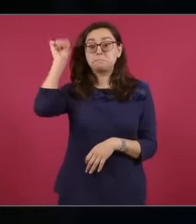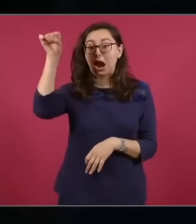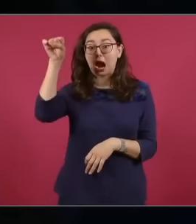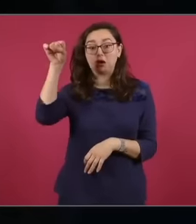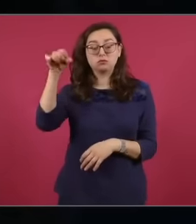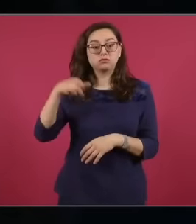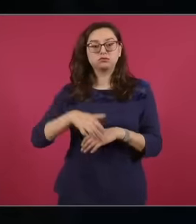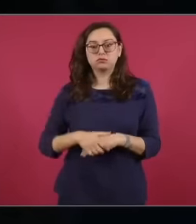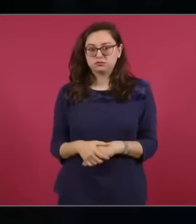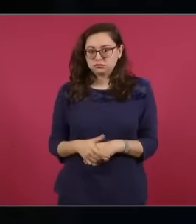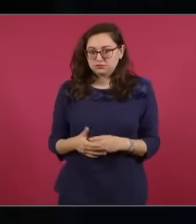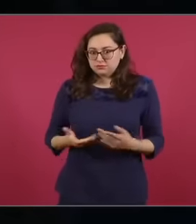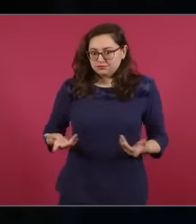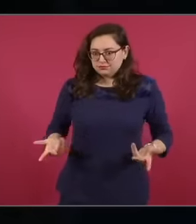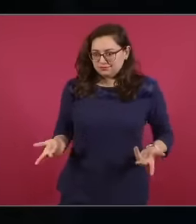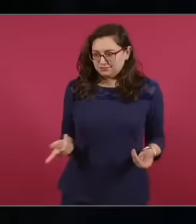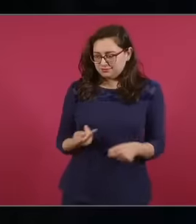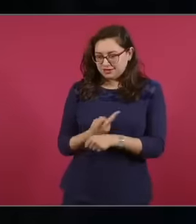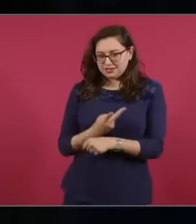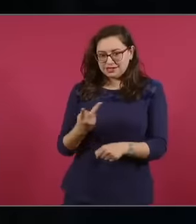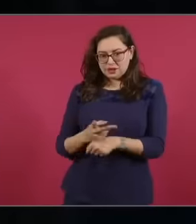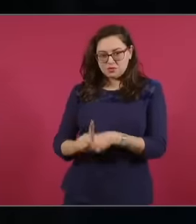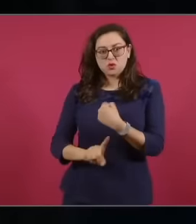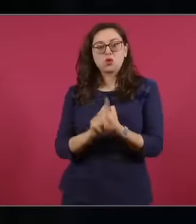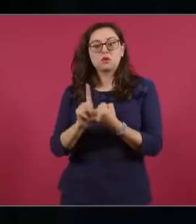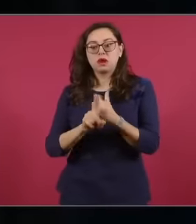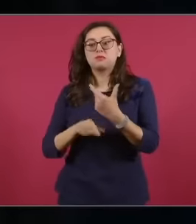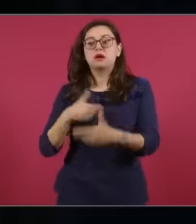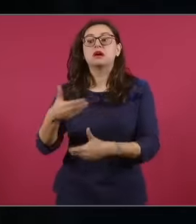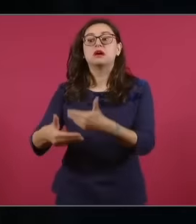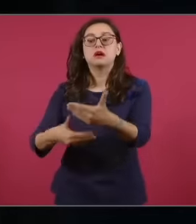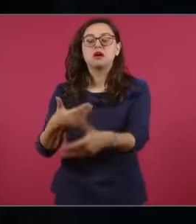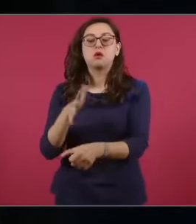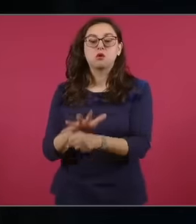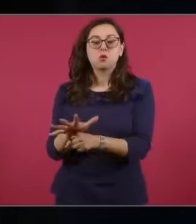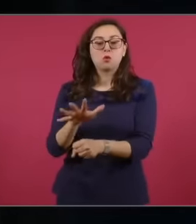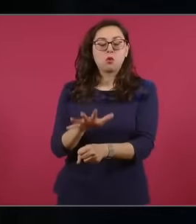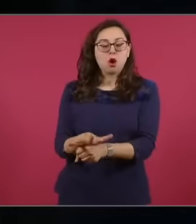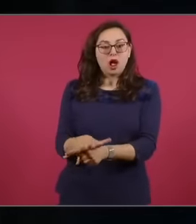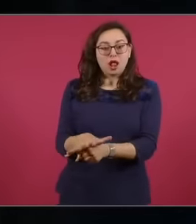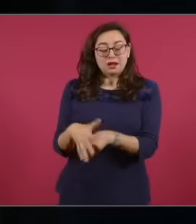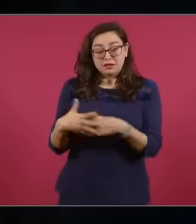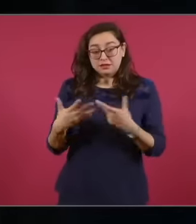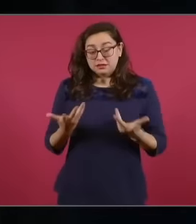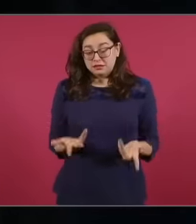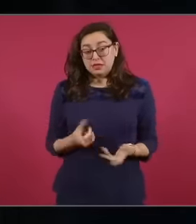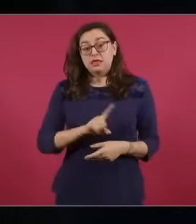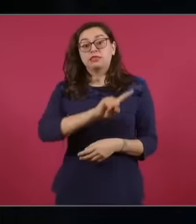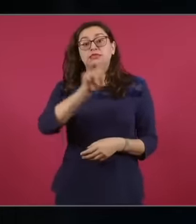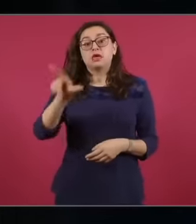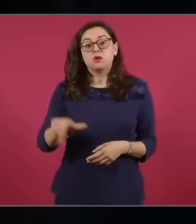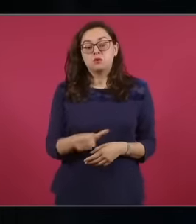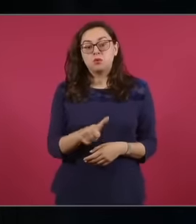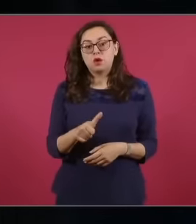and also thinking about what is going to be voted on, the federal judges are going to vote, I think